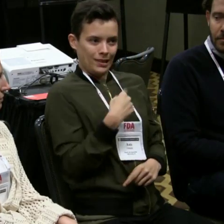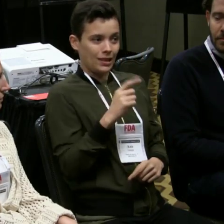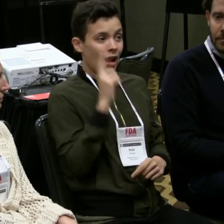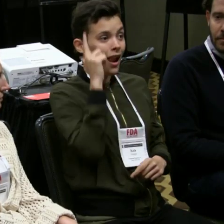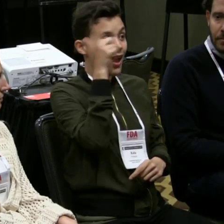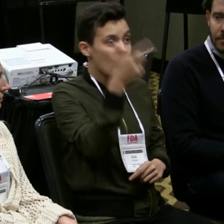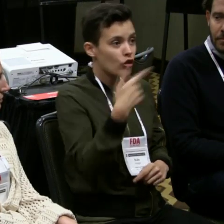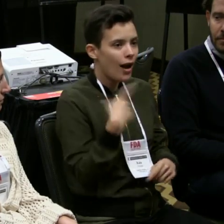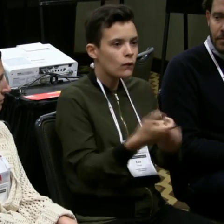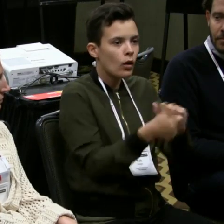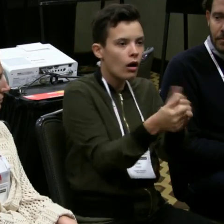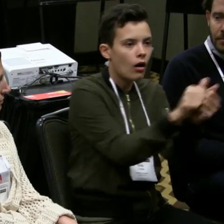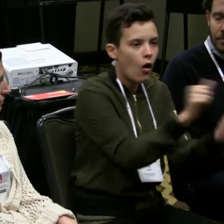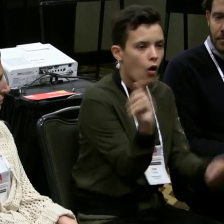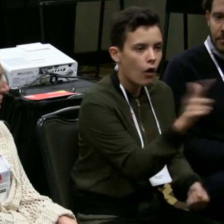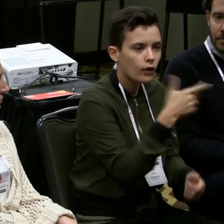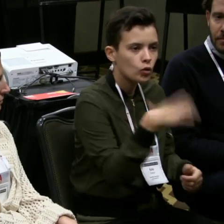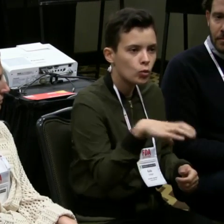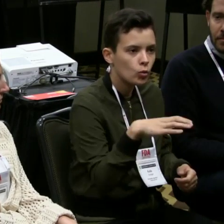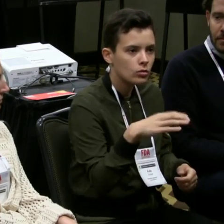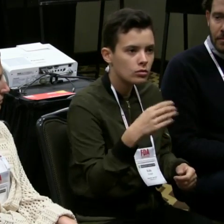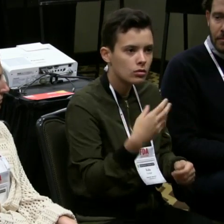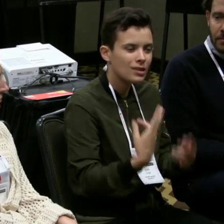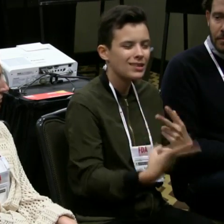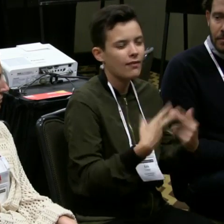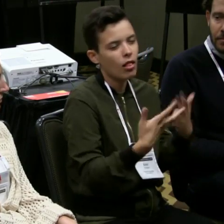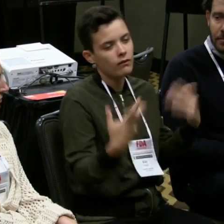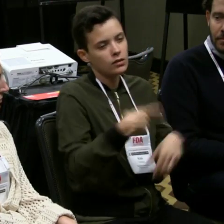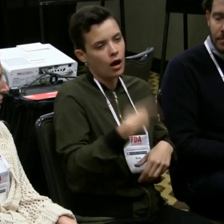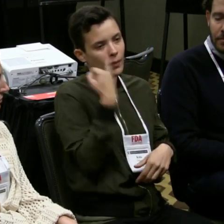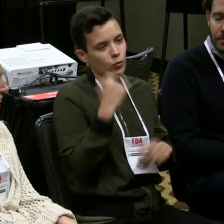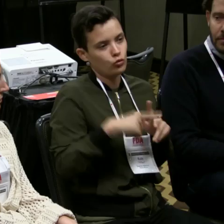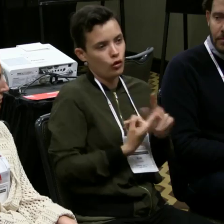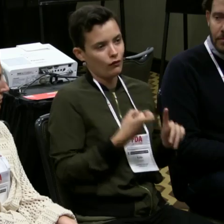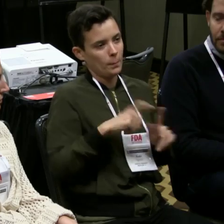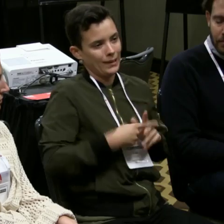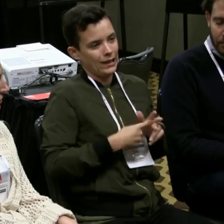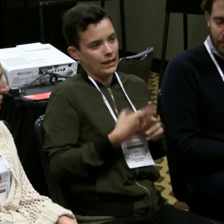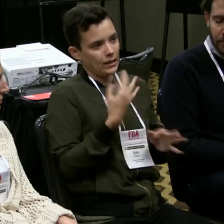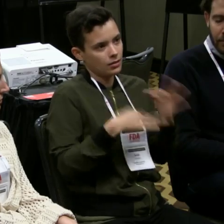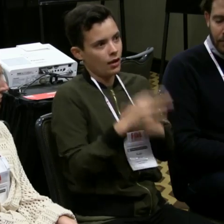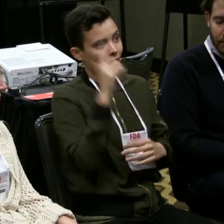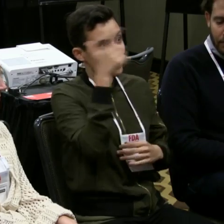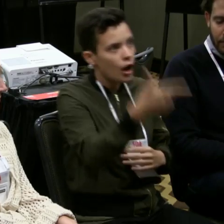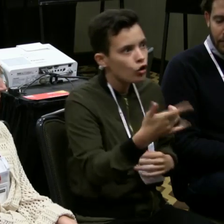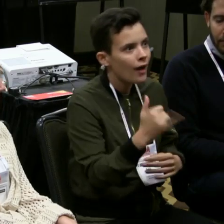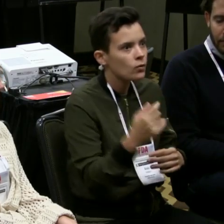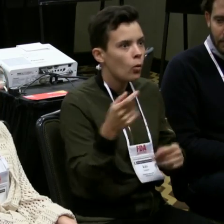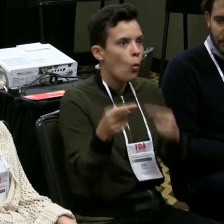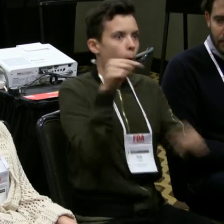that would've been appropriate for me, and then later on I had to adapt all of those cues. So it would've saved a lot of time if they had worked with me